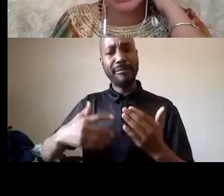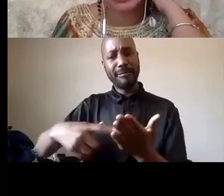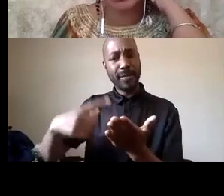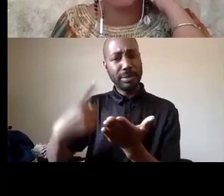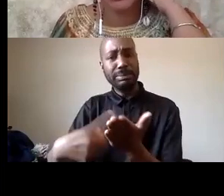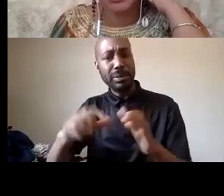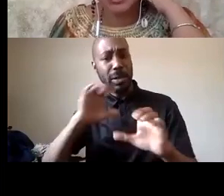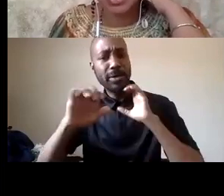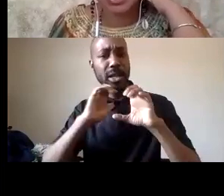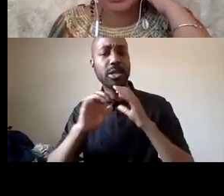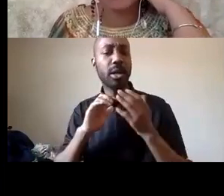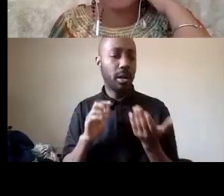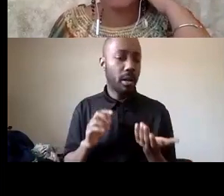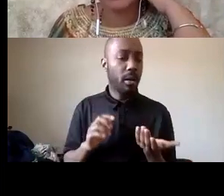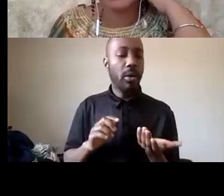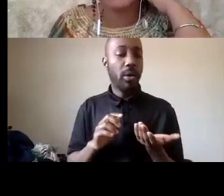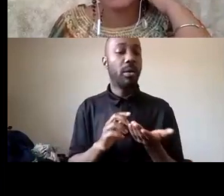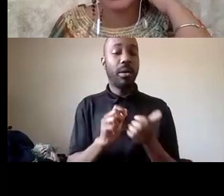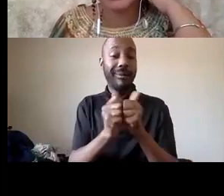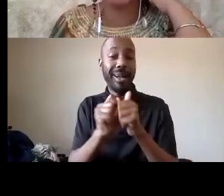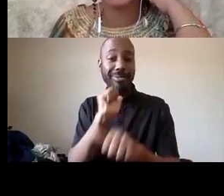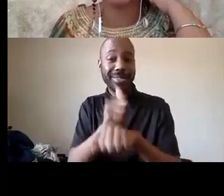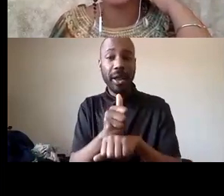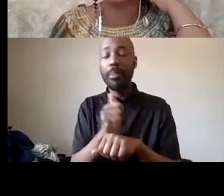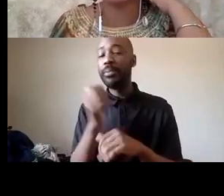up um for us to have a conversation if